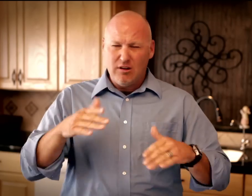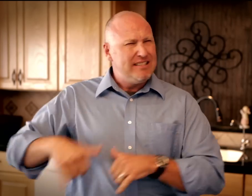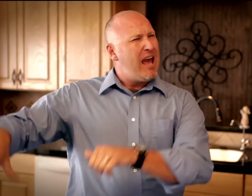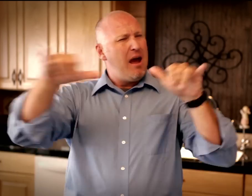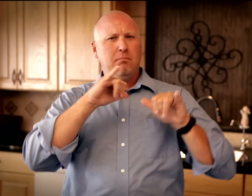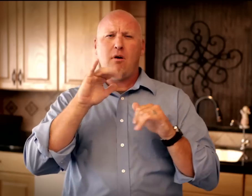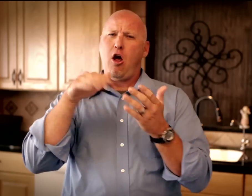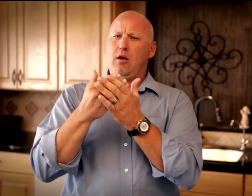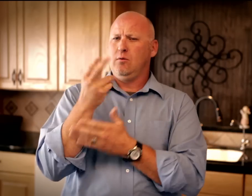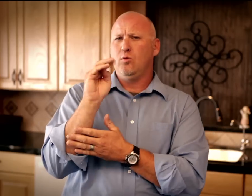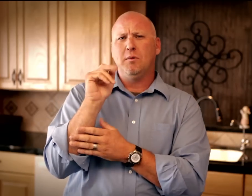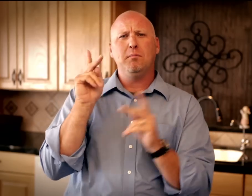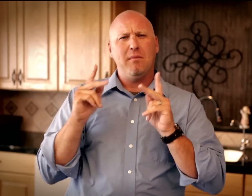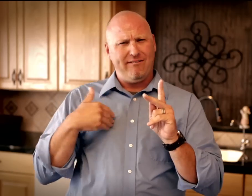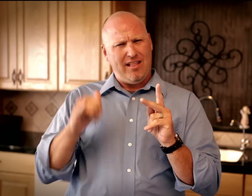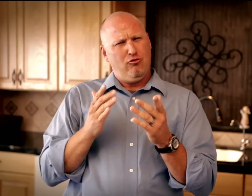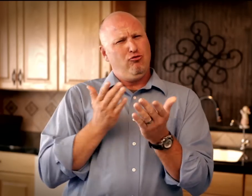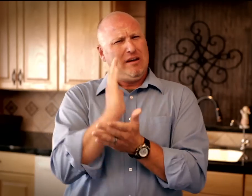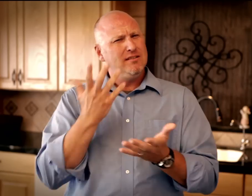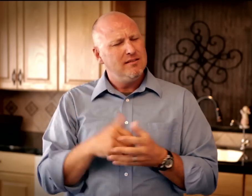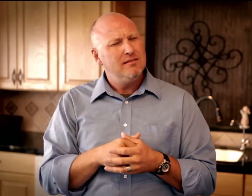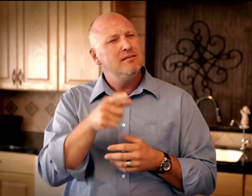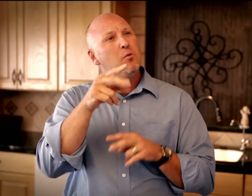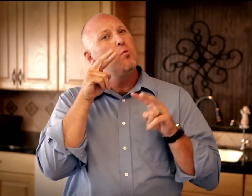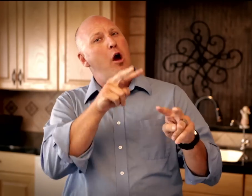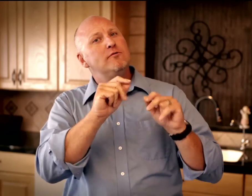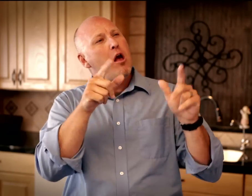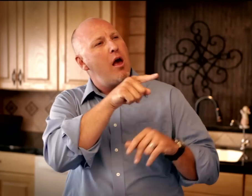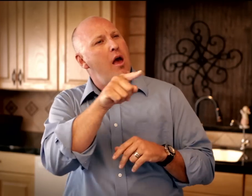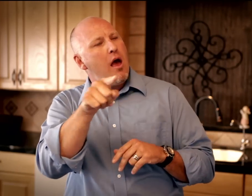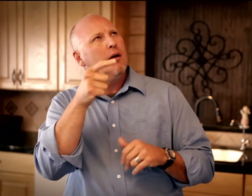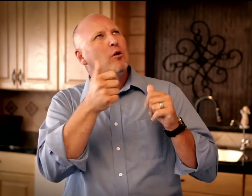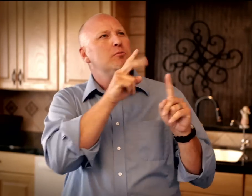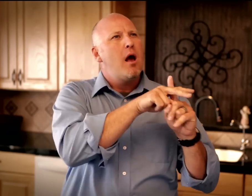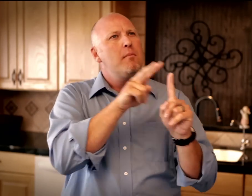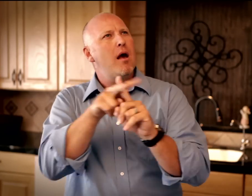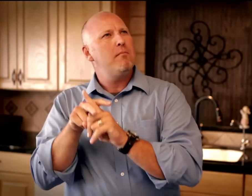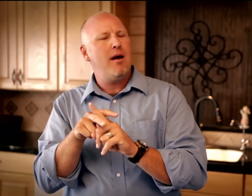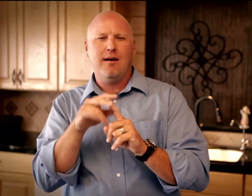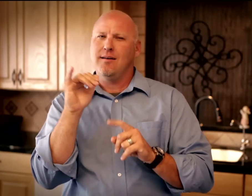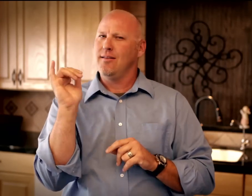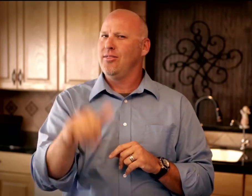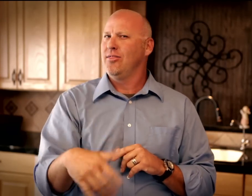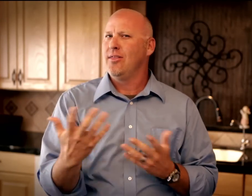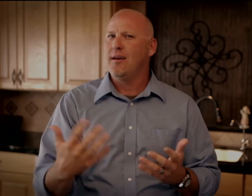All human beings have the same right. When you watch each message, decide which meanings apply.